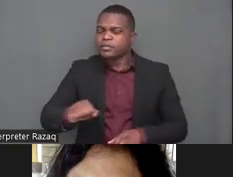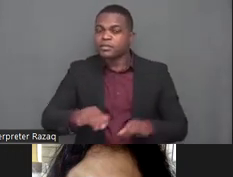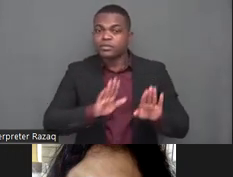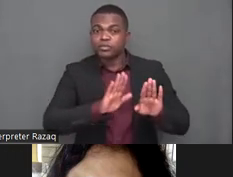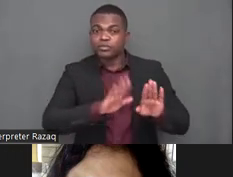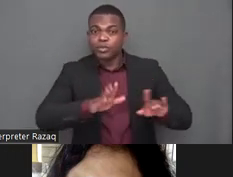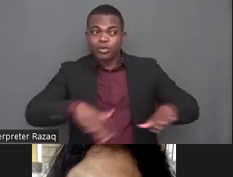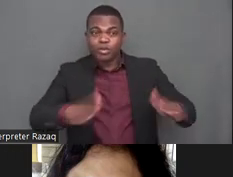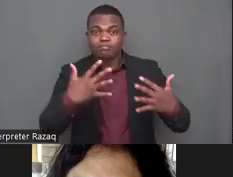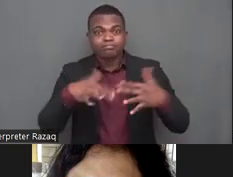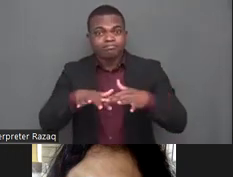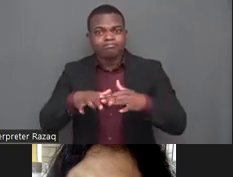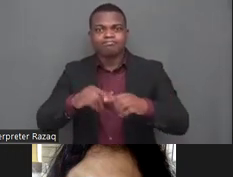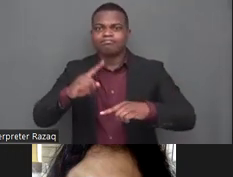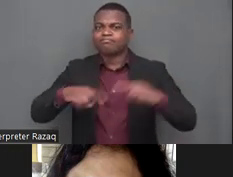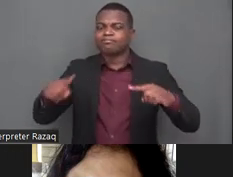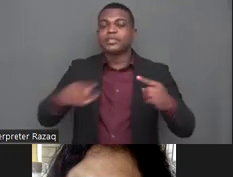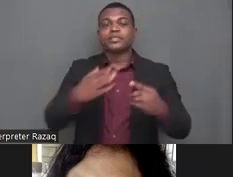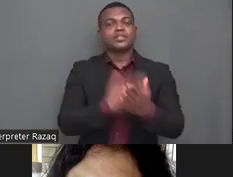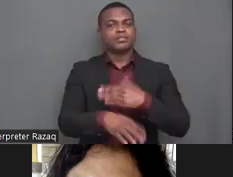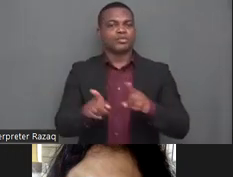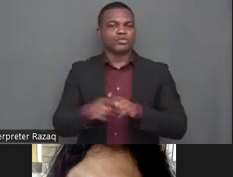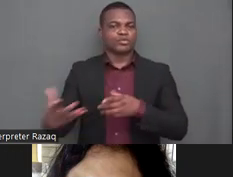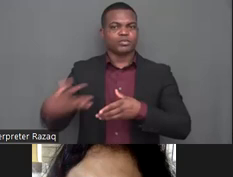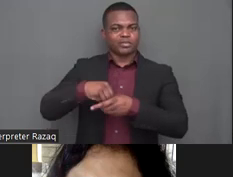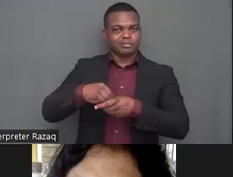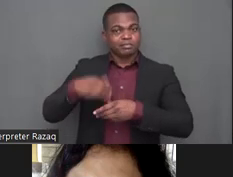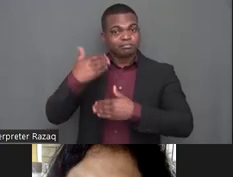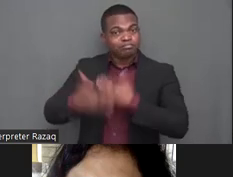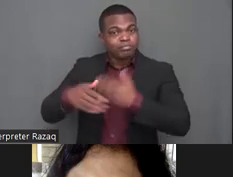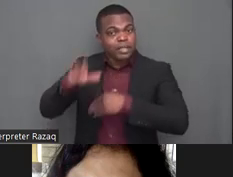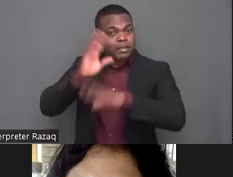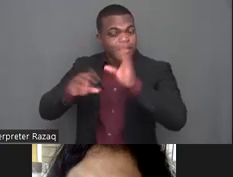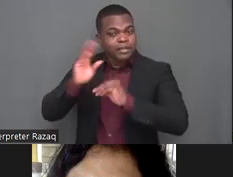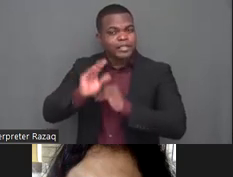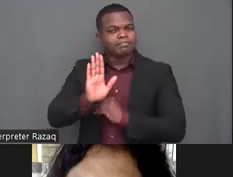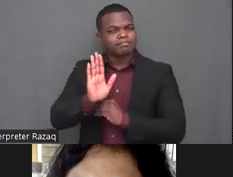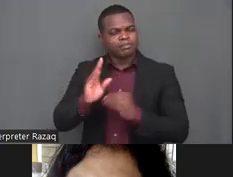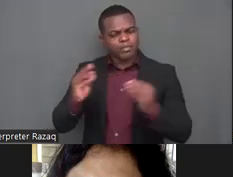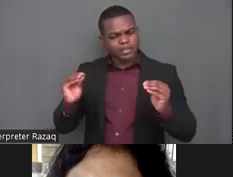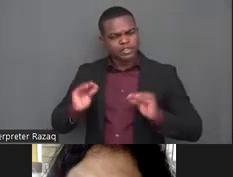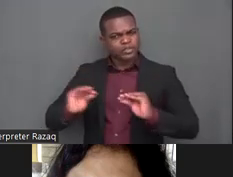which school they attend their individual and family circumstances severity of disability etc